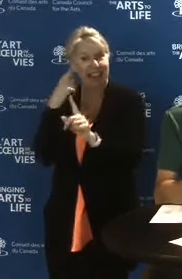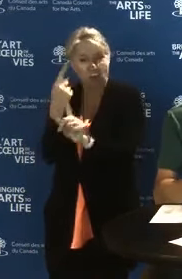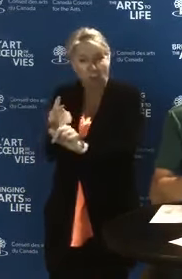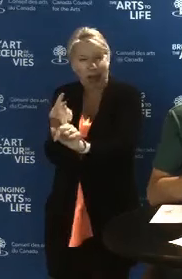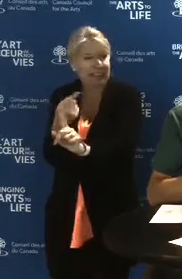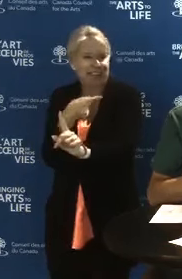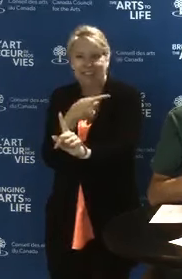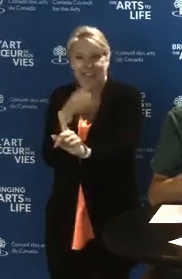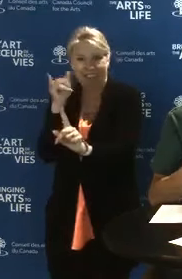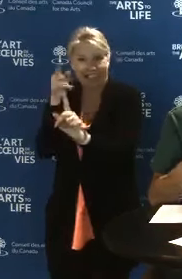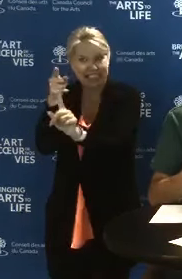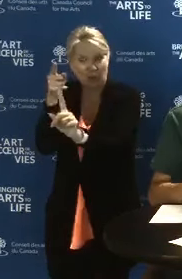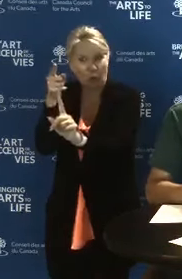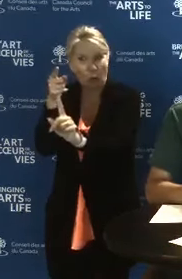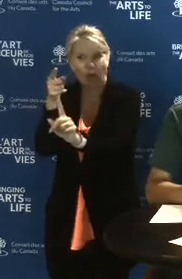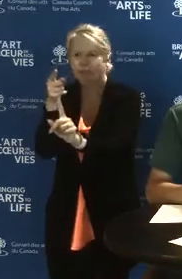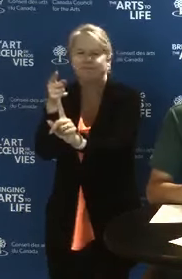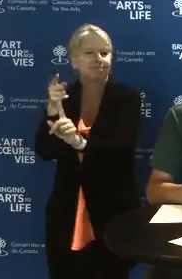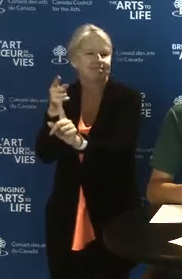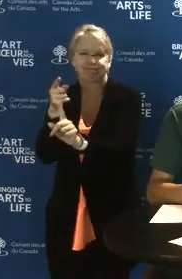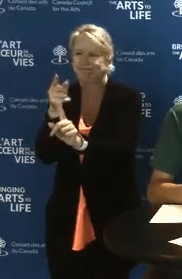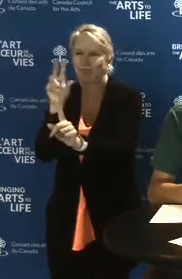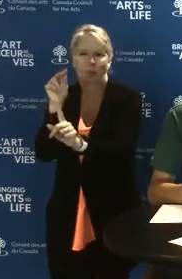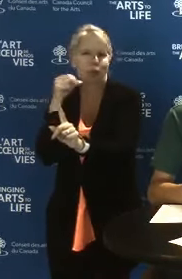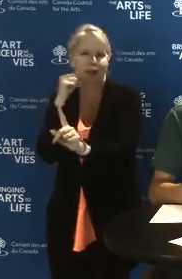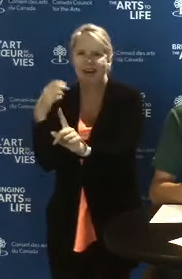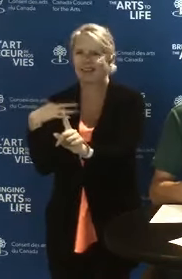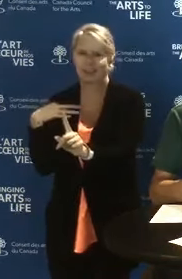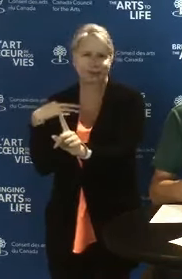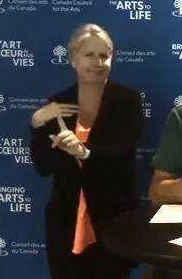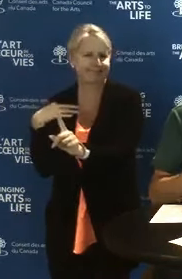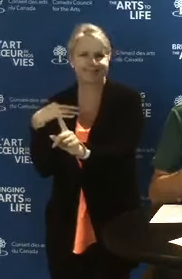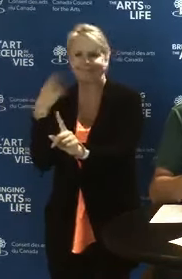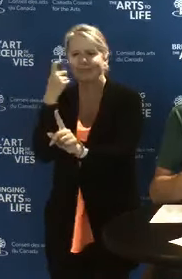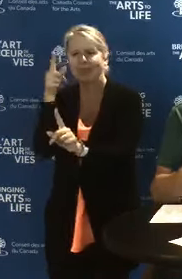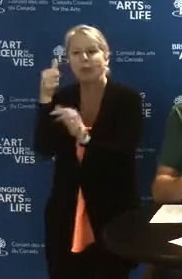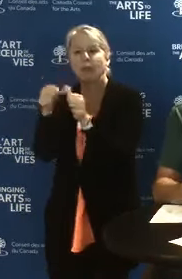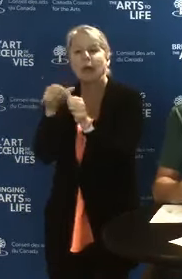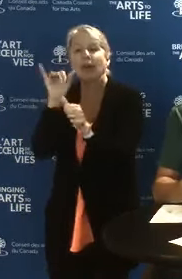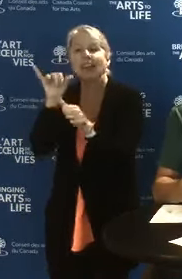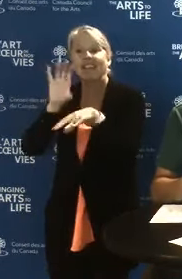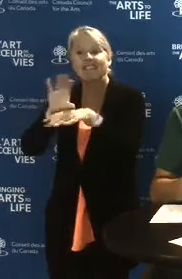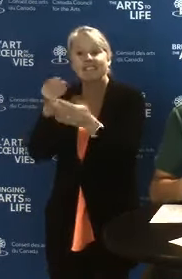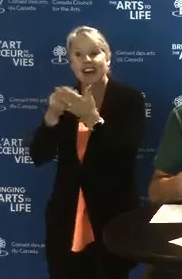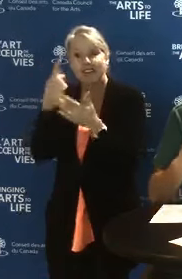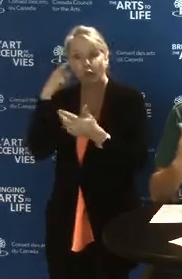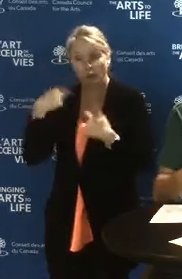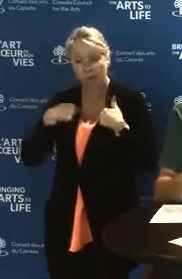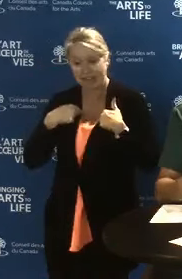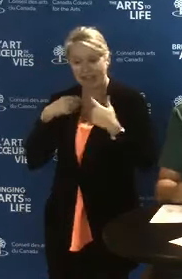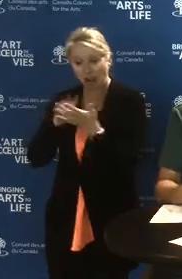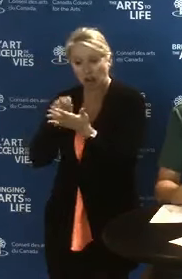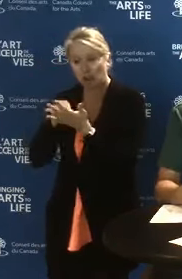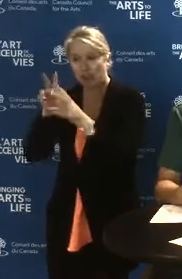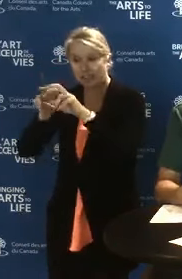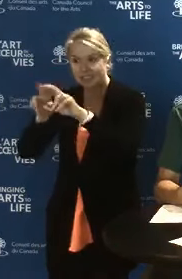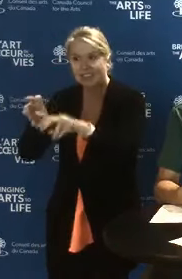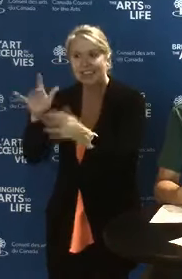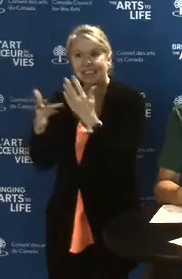You need to remember the fund is not there to explore technologies, but more why are you exploring these technologies.